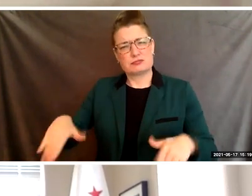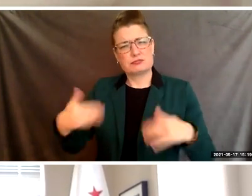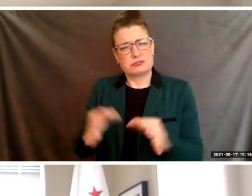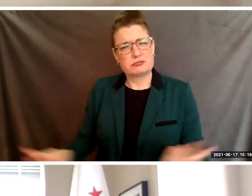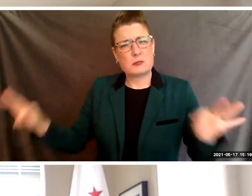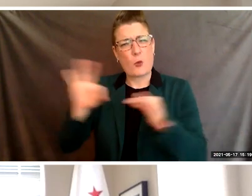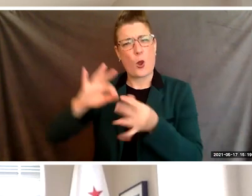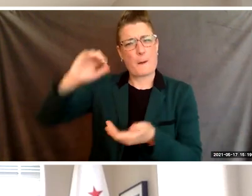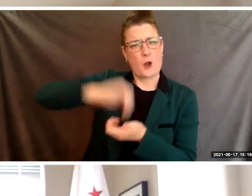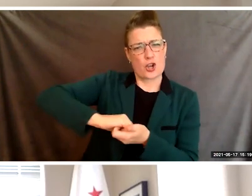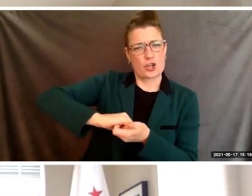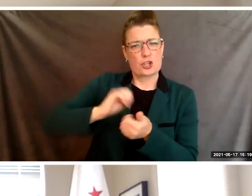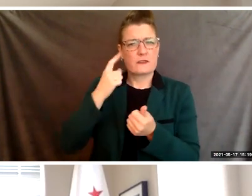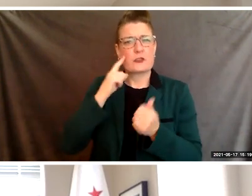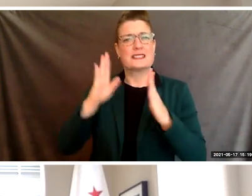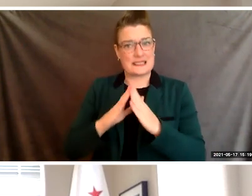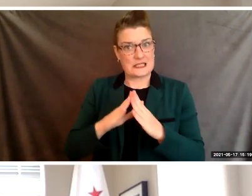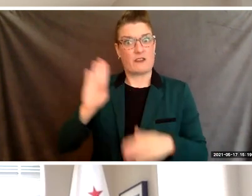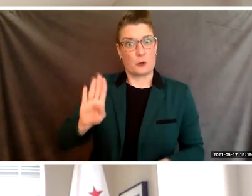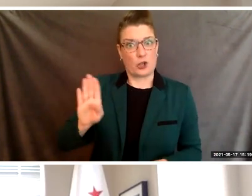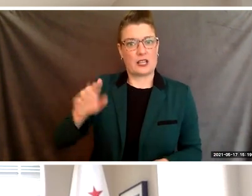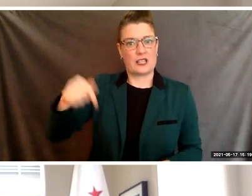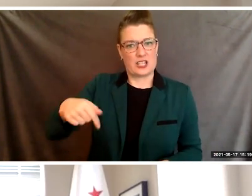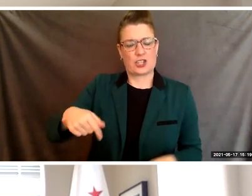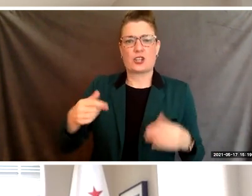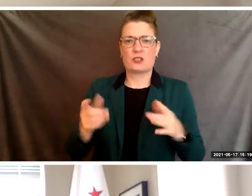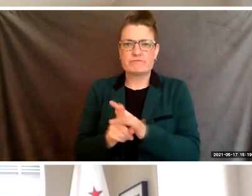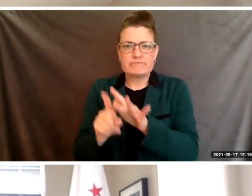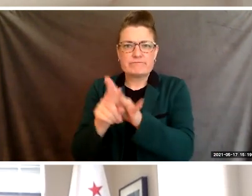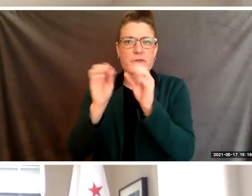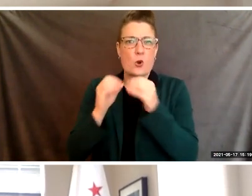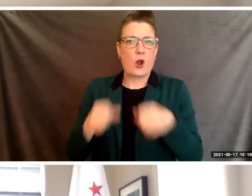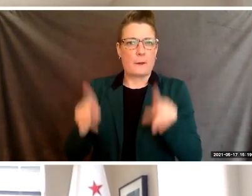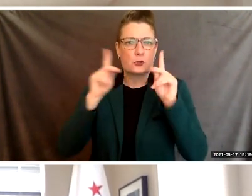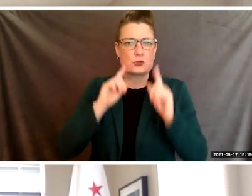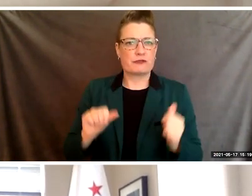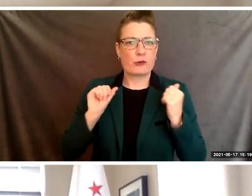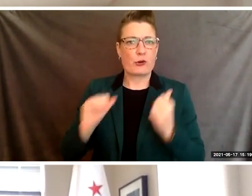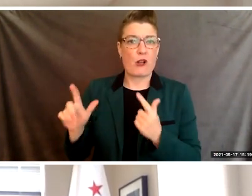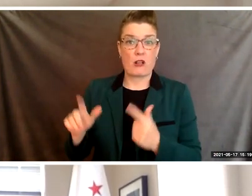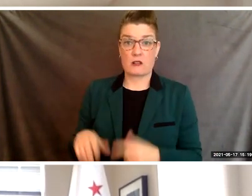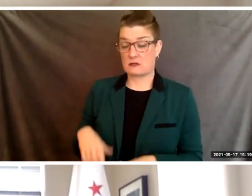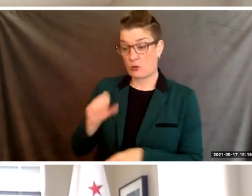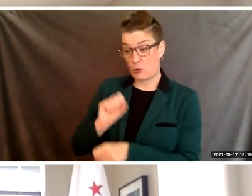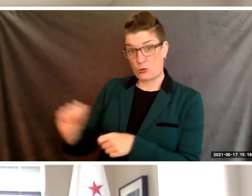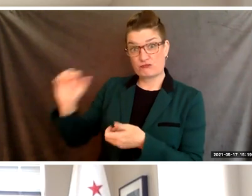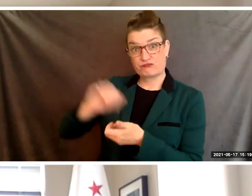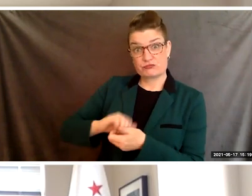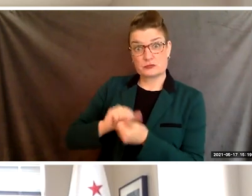with the city of Berkeley, to expand opportunity for all. Working with Berkeley City College over the past four years